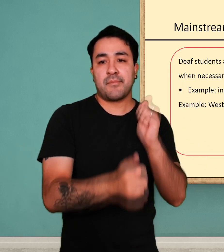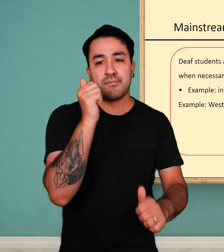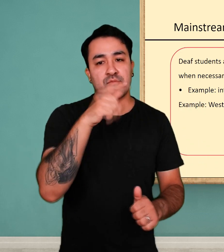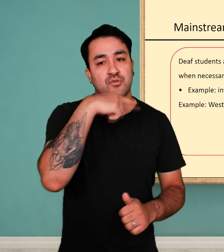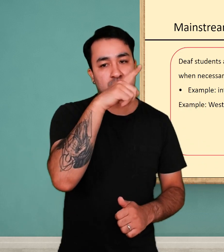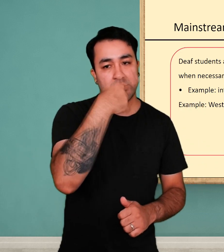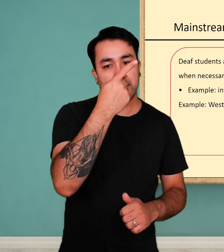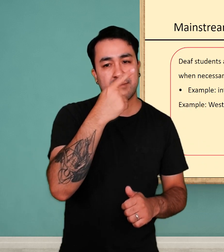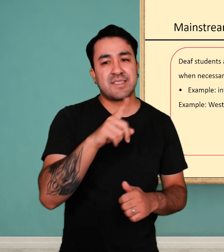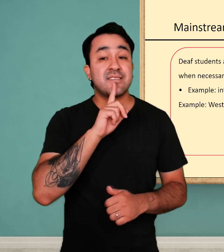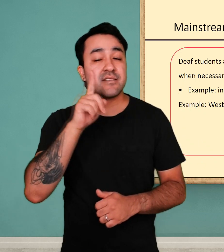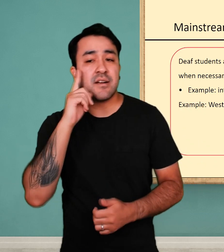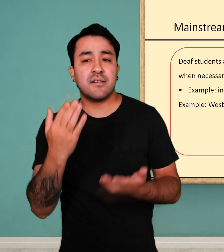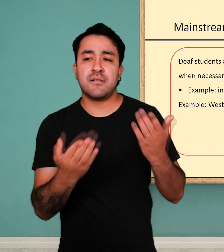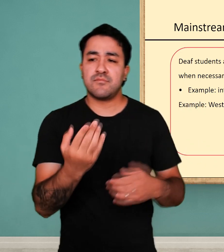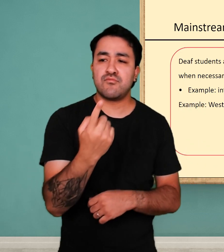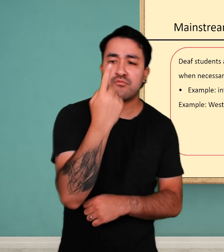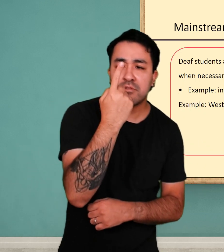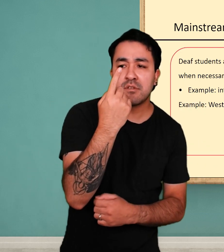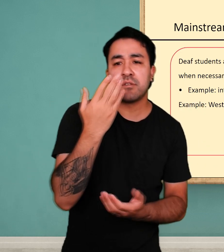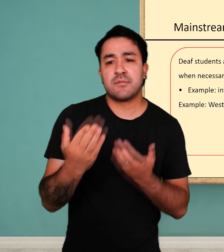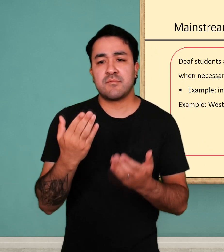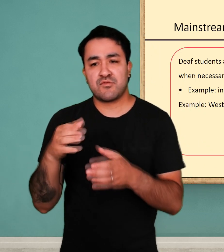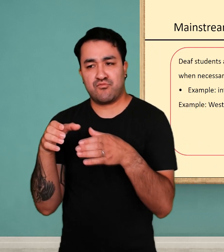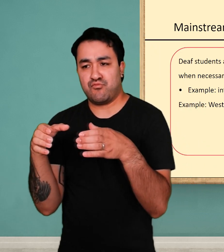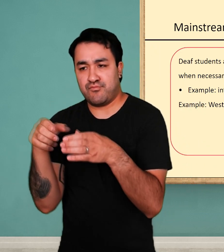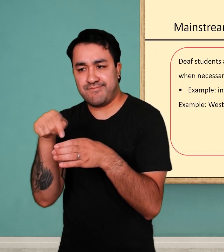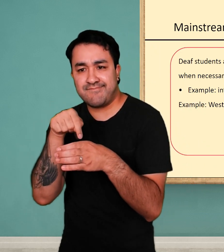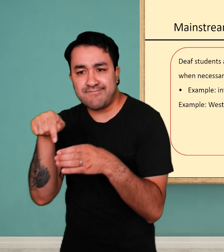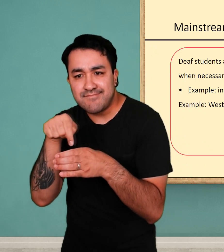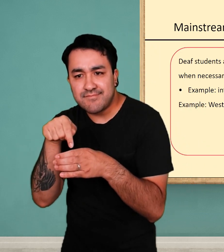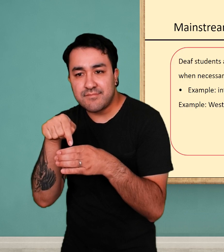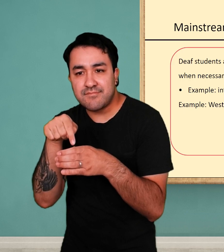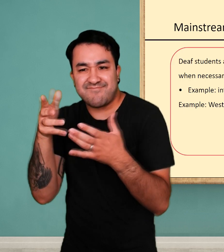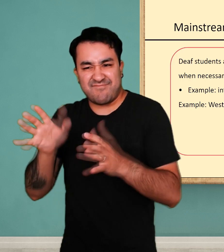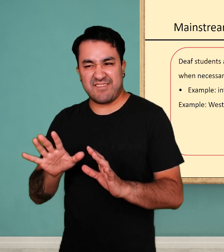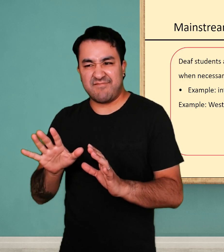have a Deaf and Hard-of-Hearing program, so there is an increased number of Deaf students on campus.